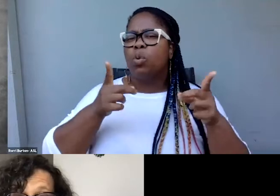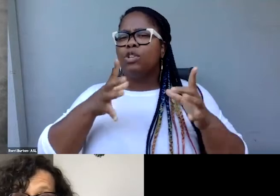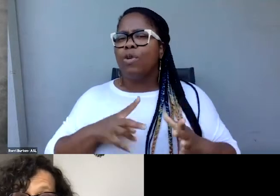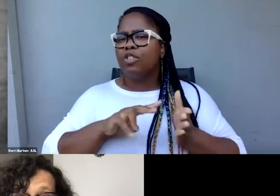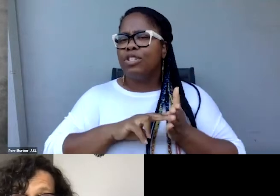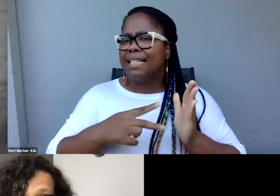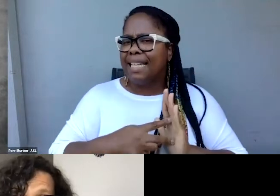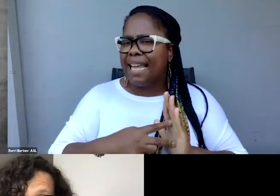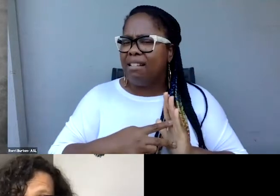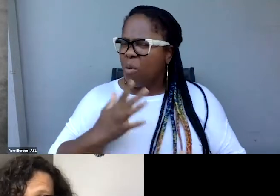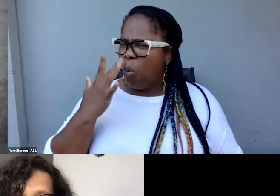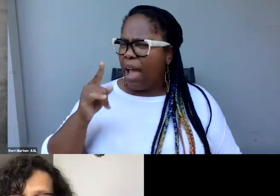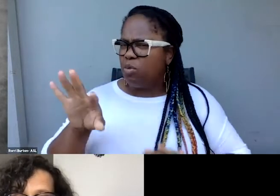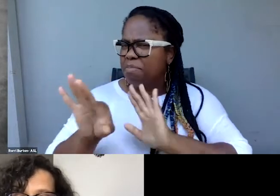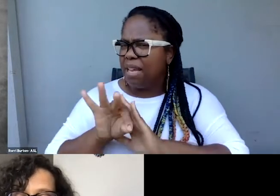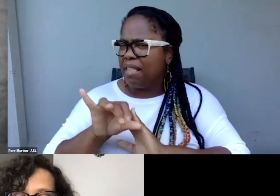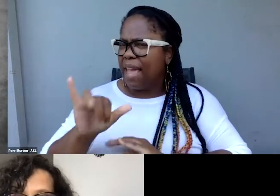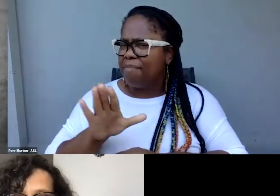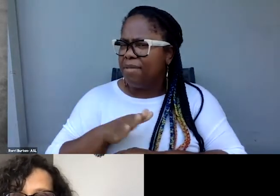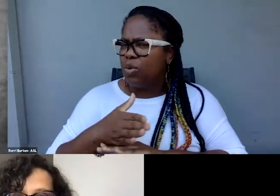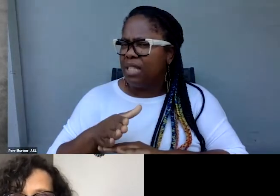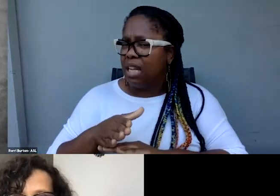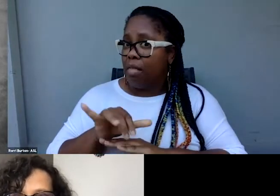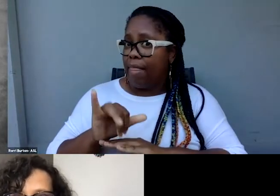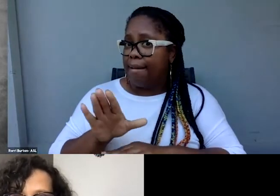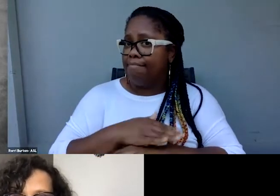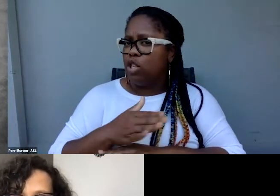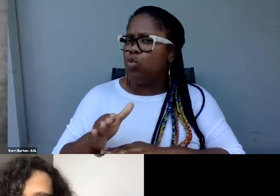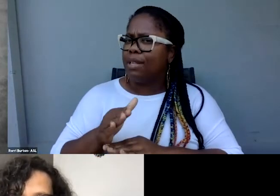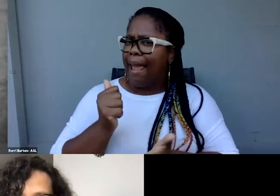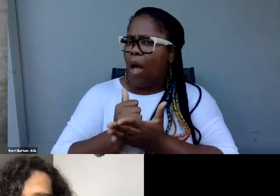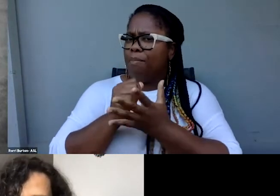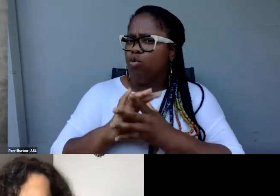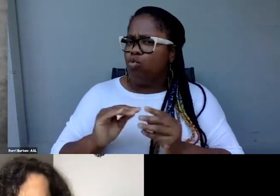Why did you choose that music? How does that music push the story forward?